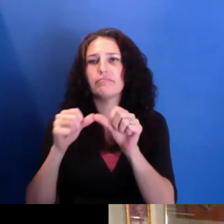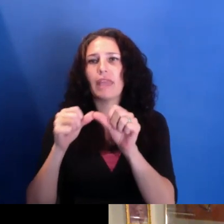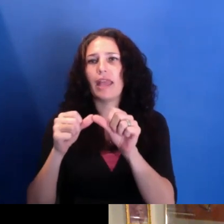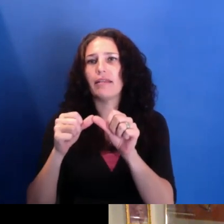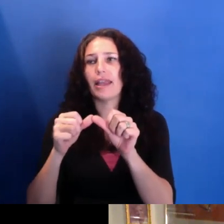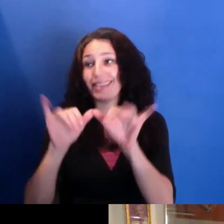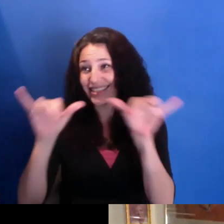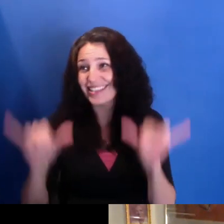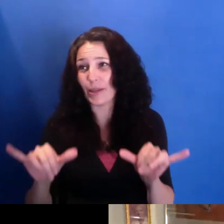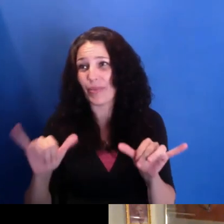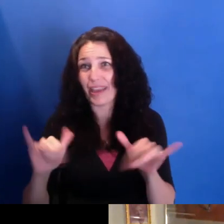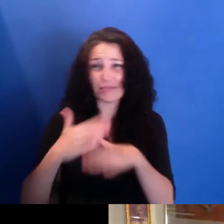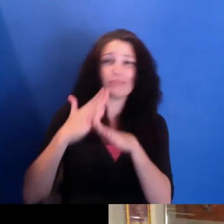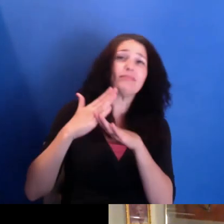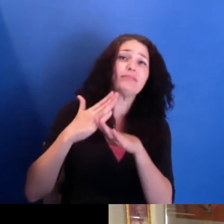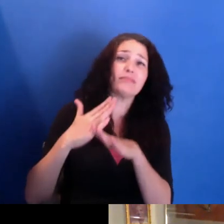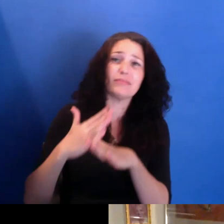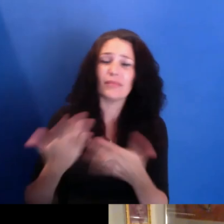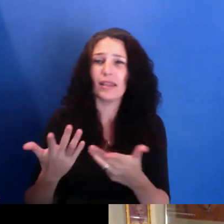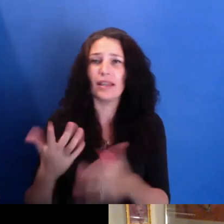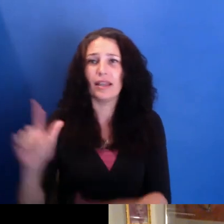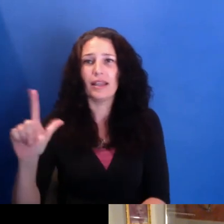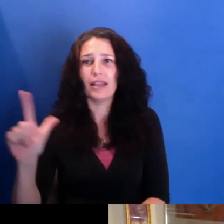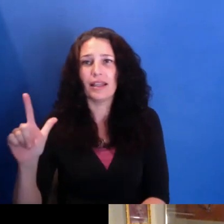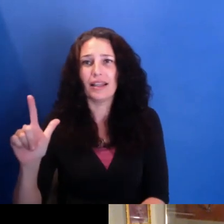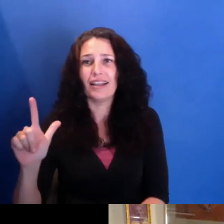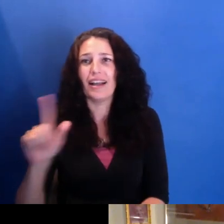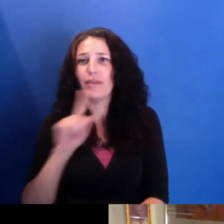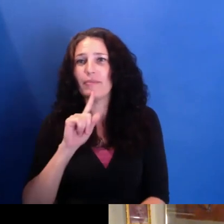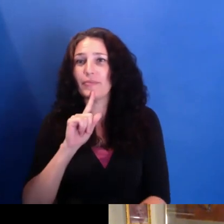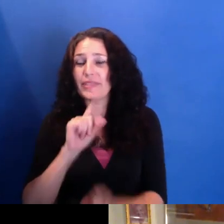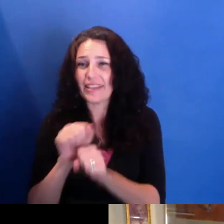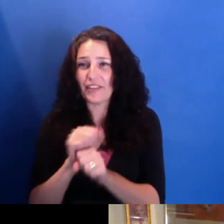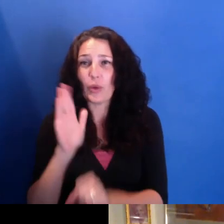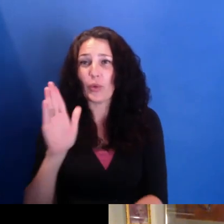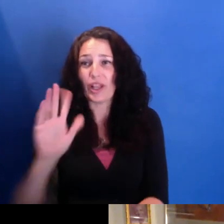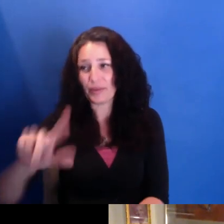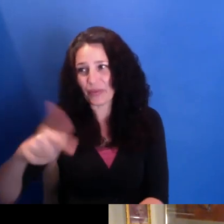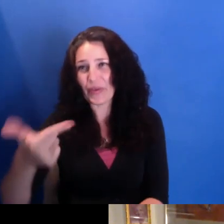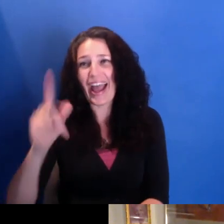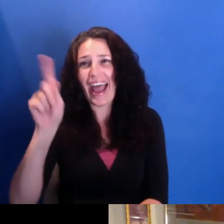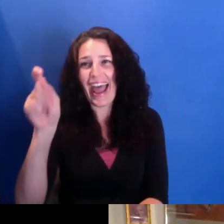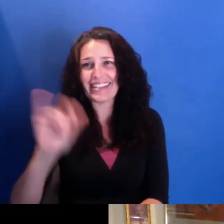And I'm definitely going to turn this question, ask this question of you as well.